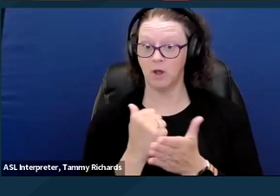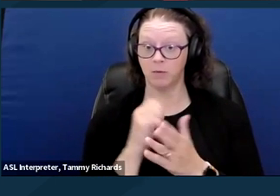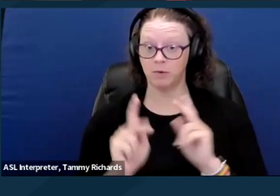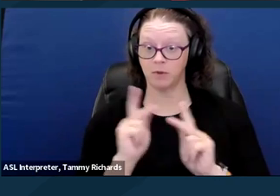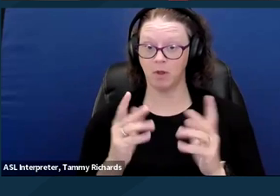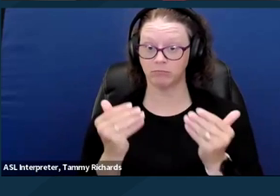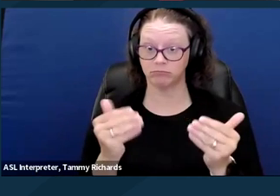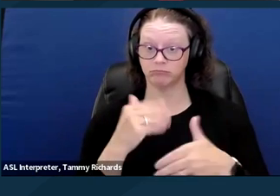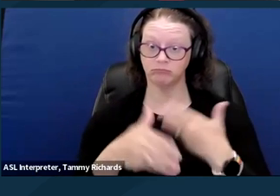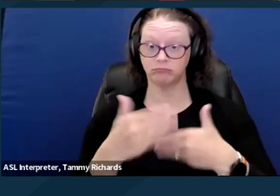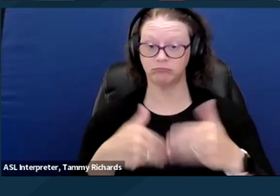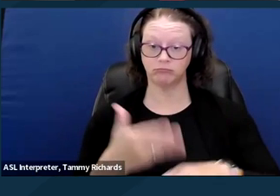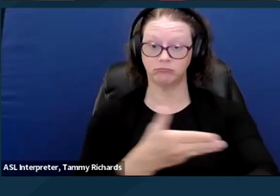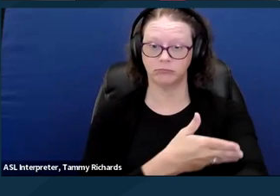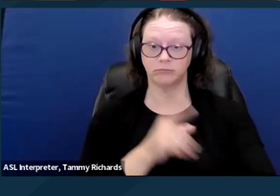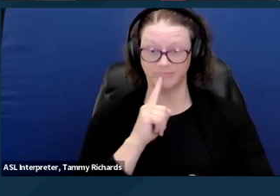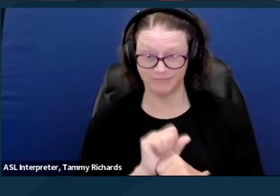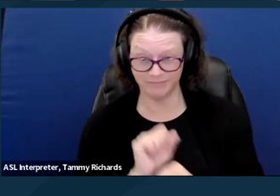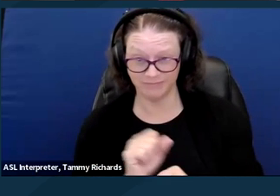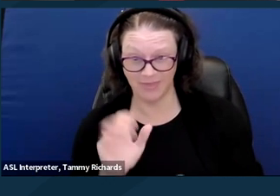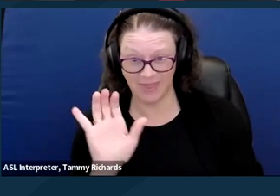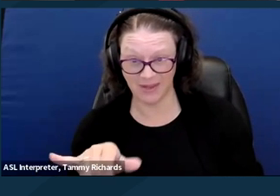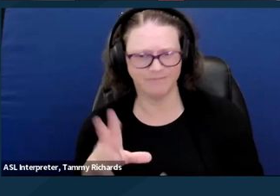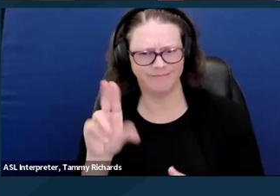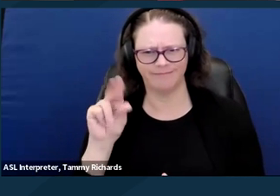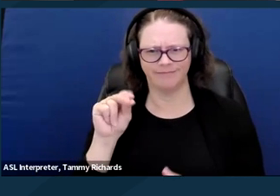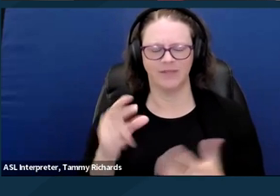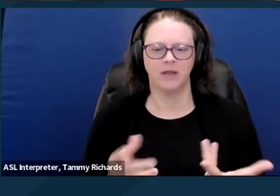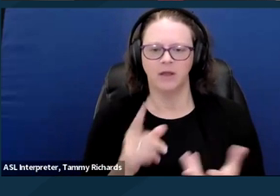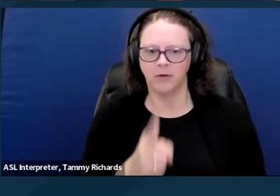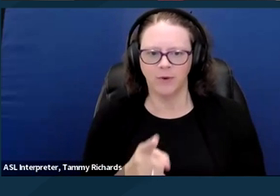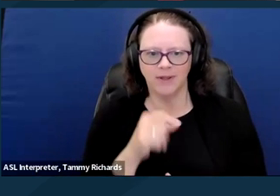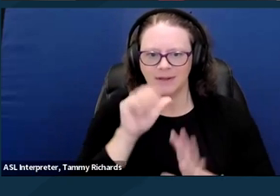that does not provide the housing or voluntary services that would actually help people.